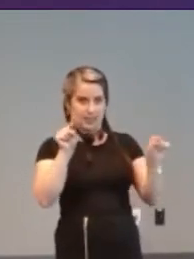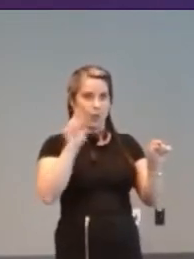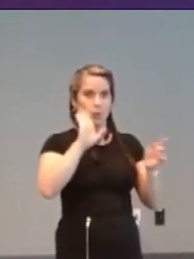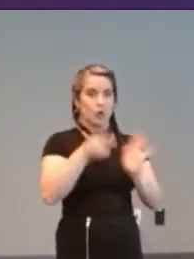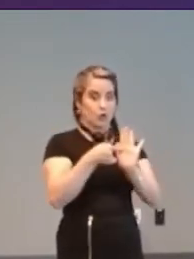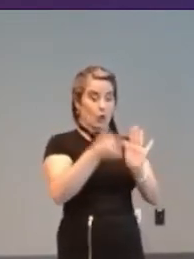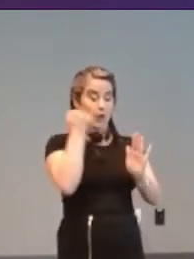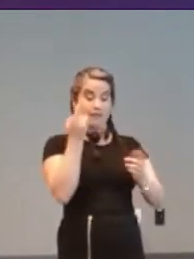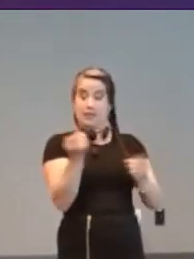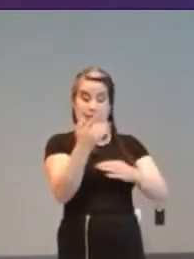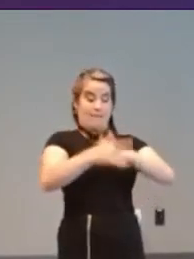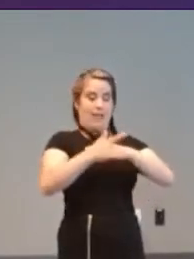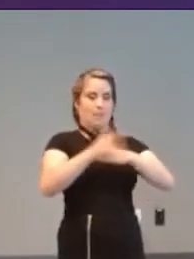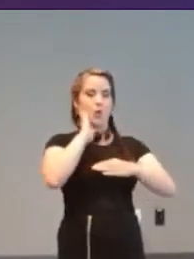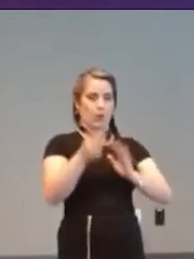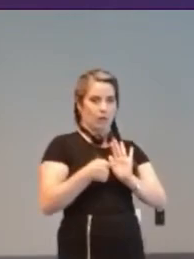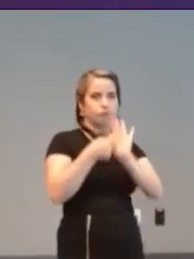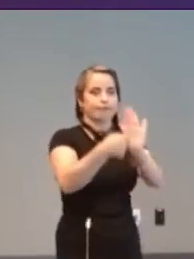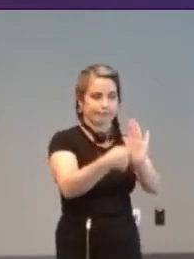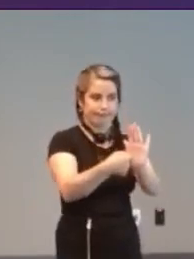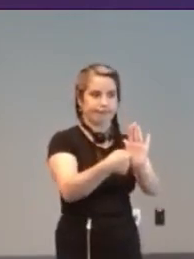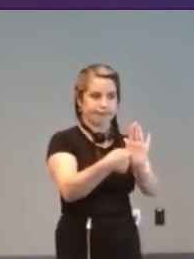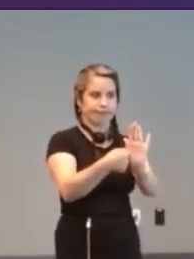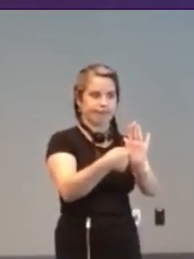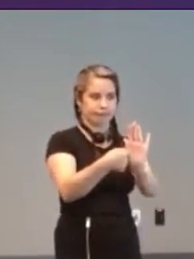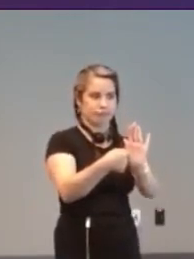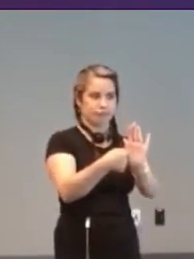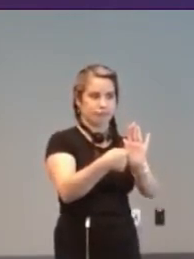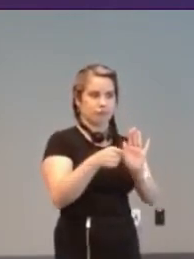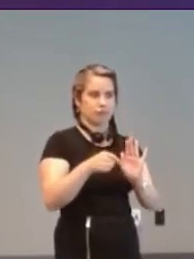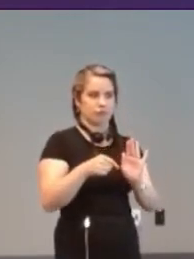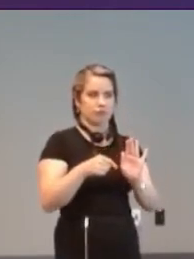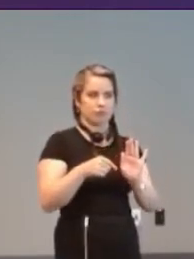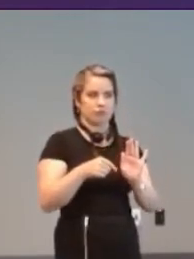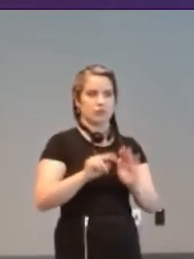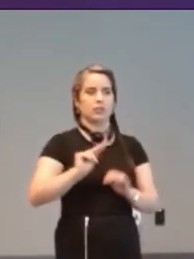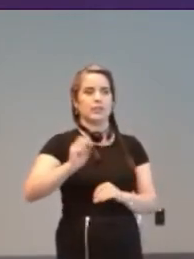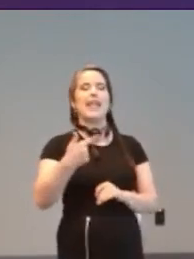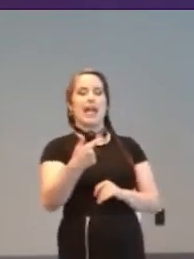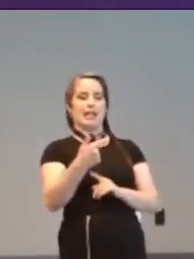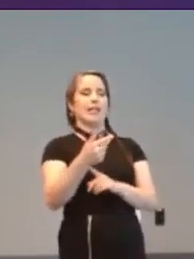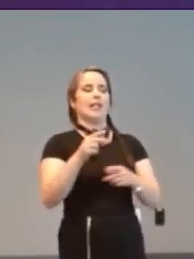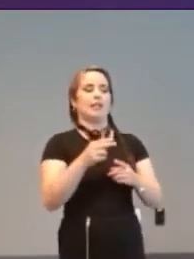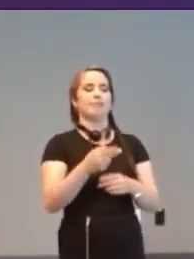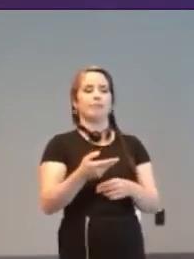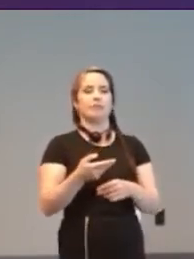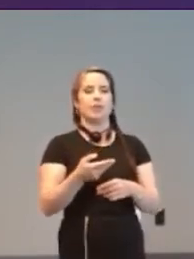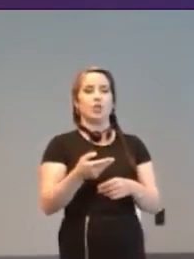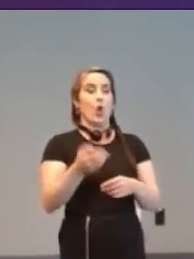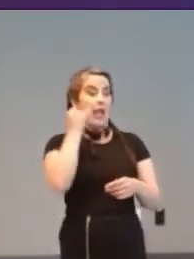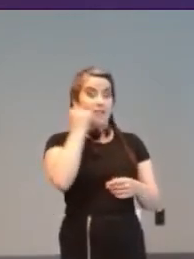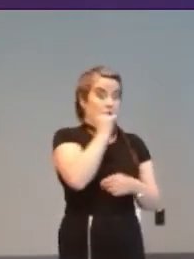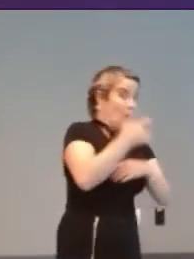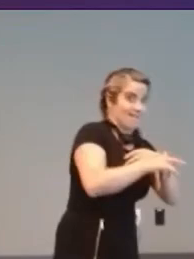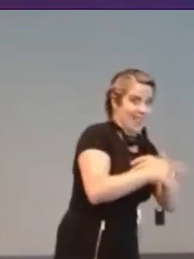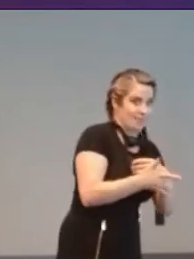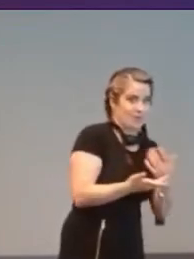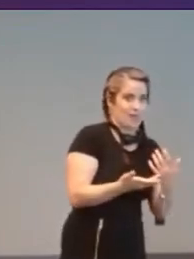available um and if something is not available there's no way for a player to know whether